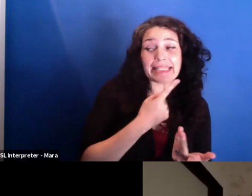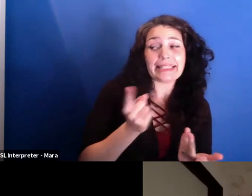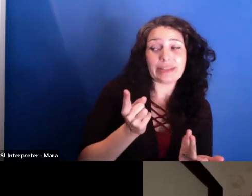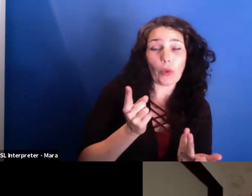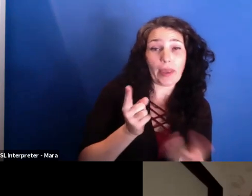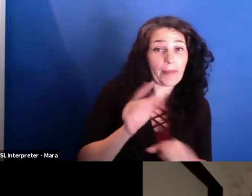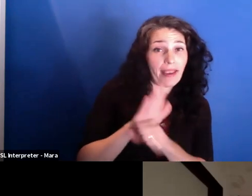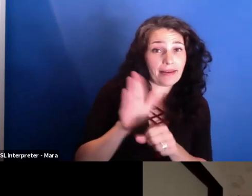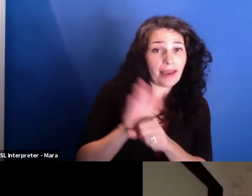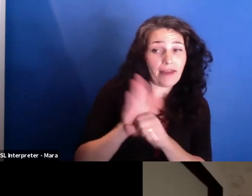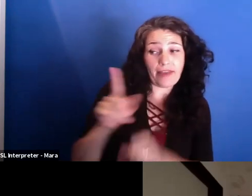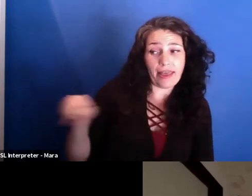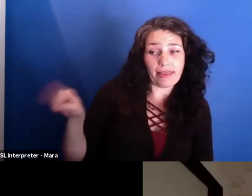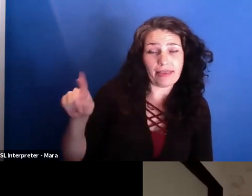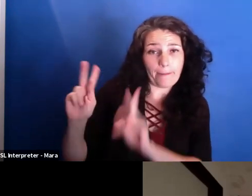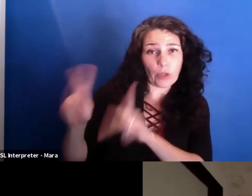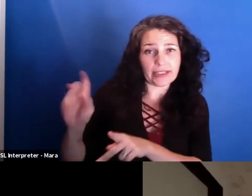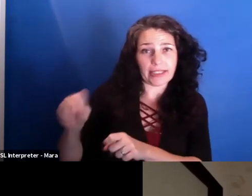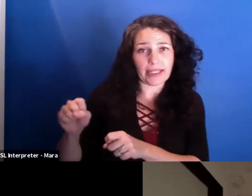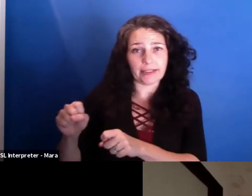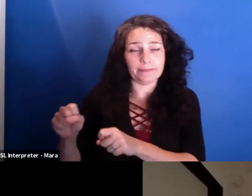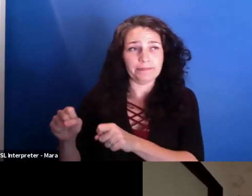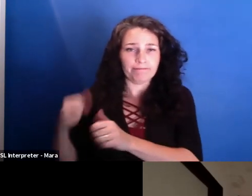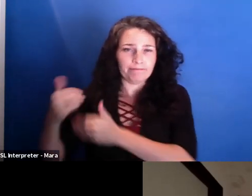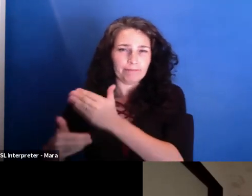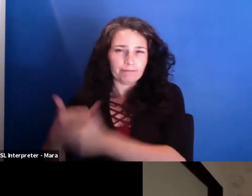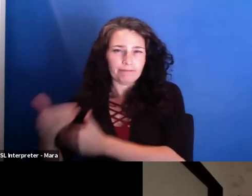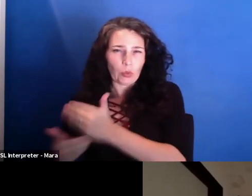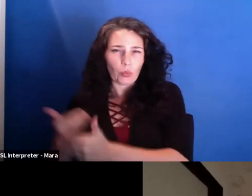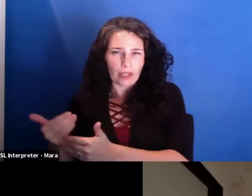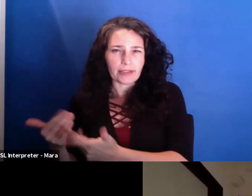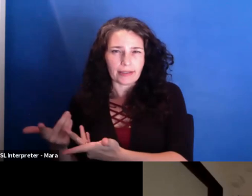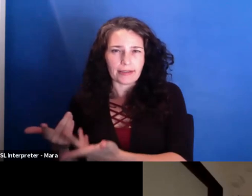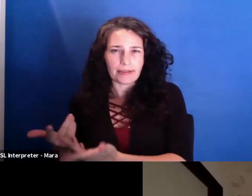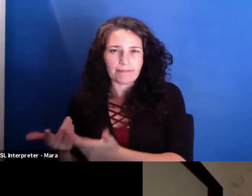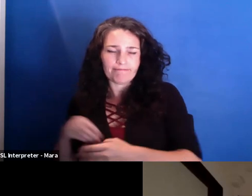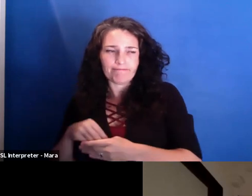And in that process, I have a-- I work with the people in my office,